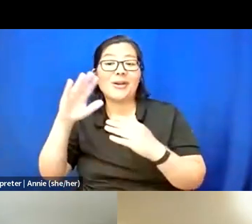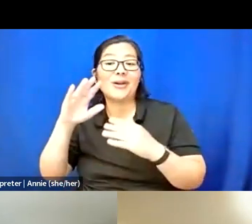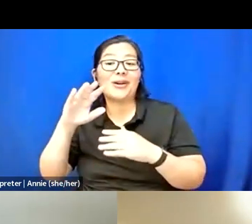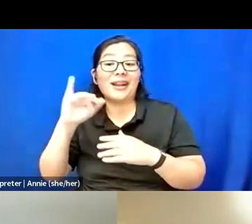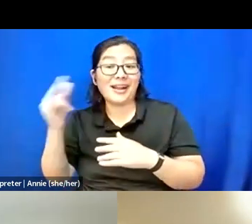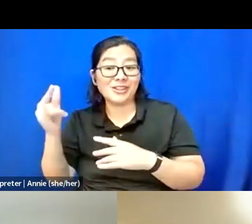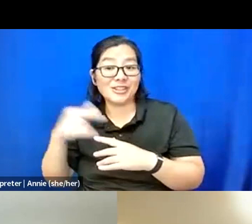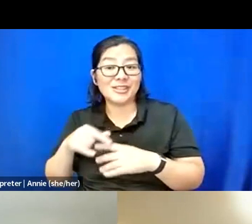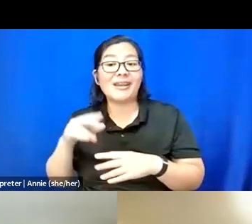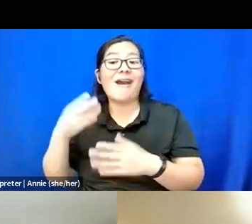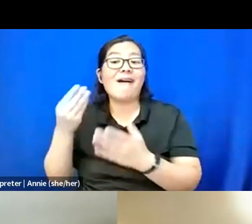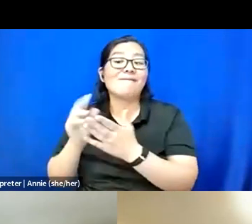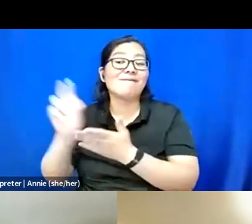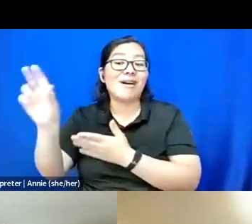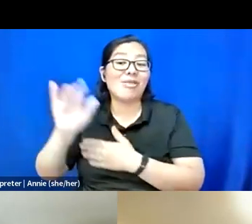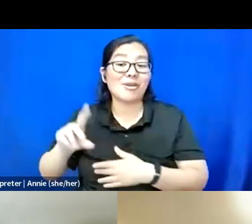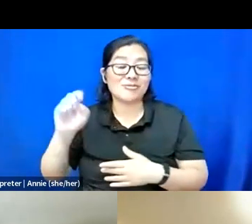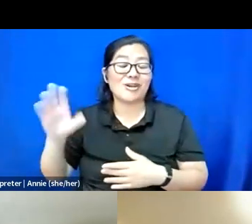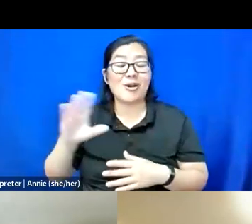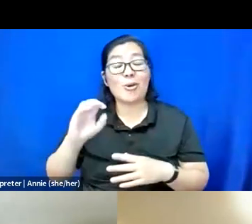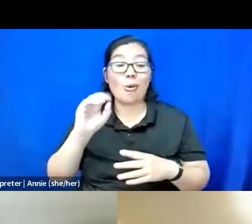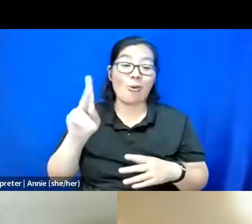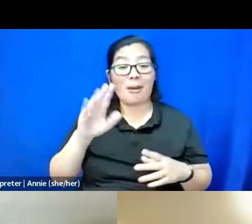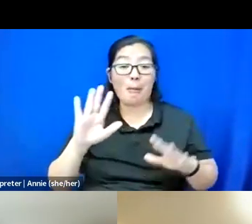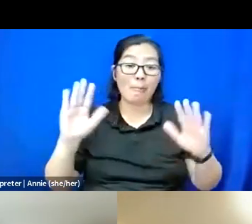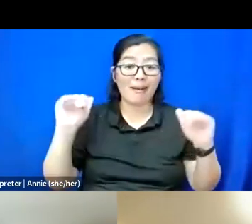OK, bye. Love this. Love this community.